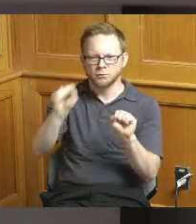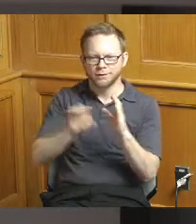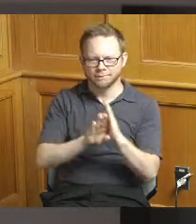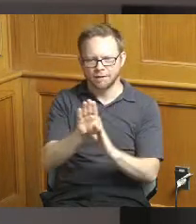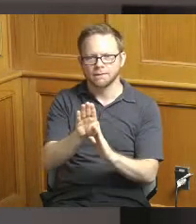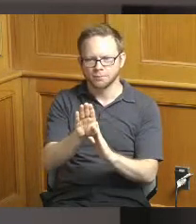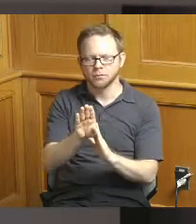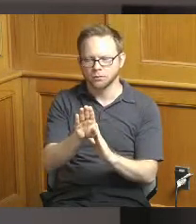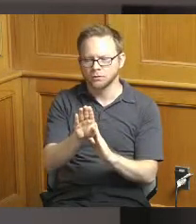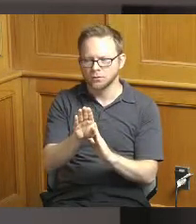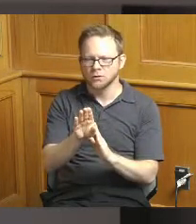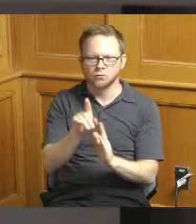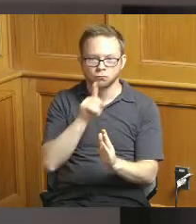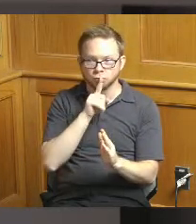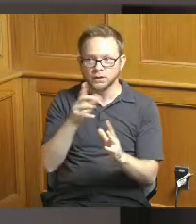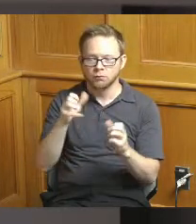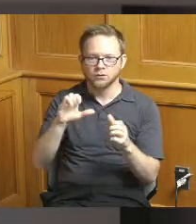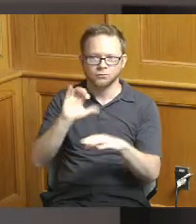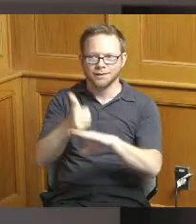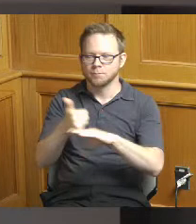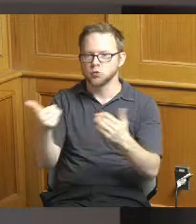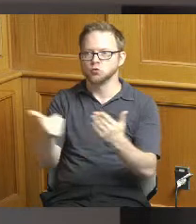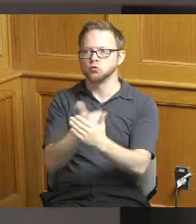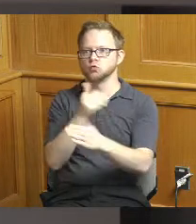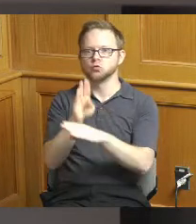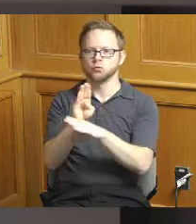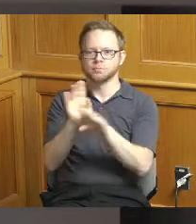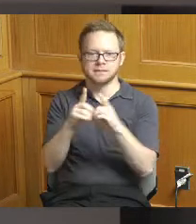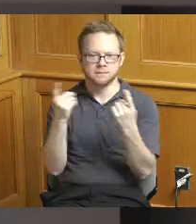kind of form a new business district there in Golf Manor there's a couple of small businesses